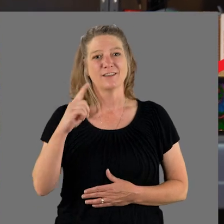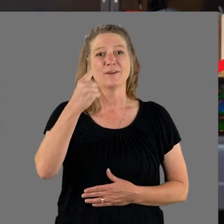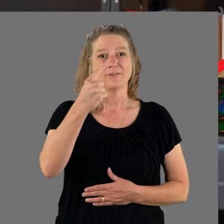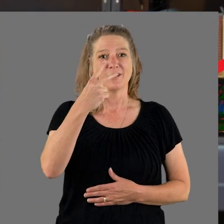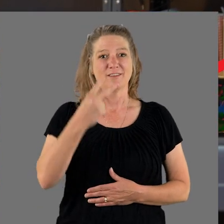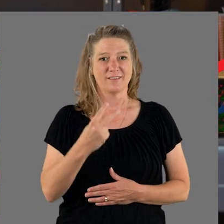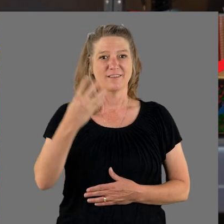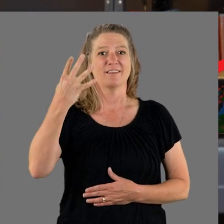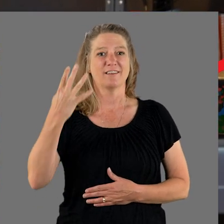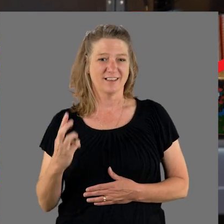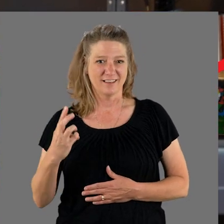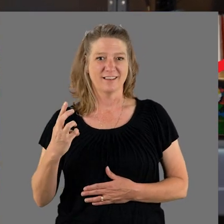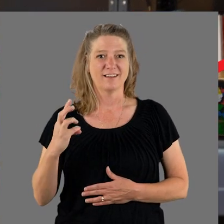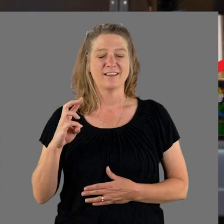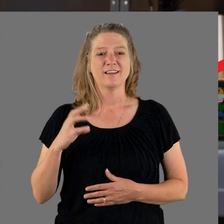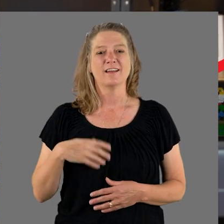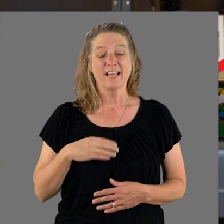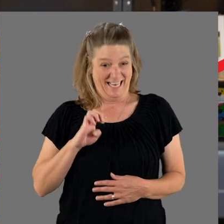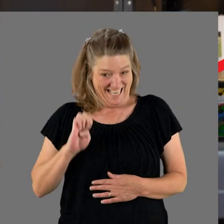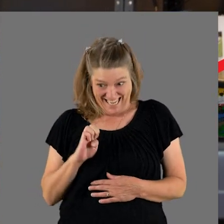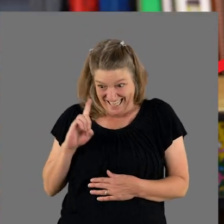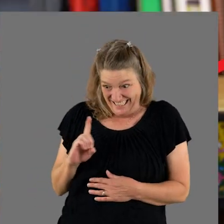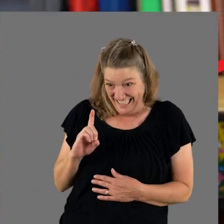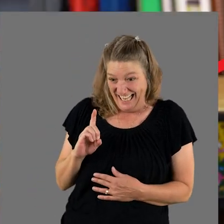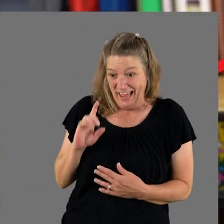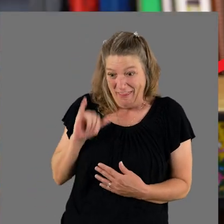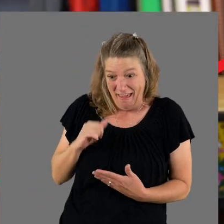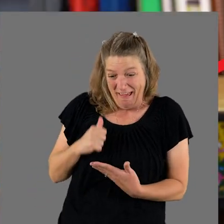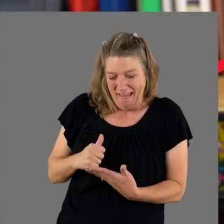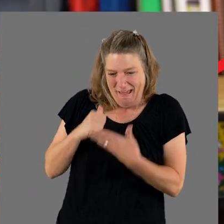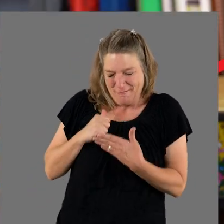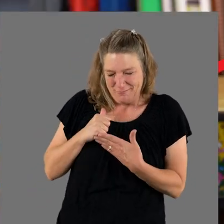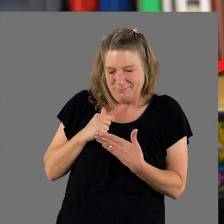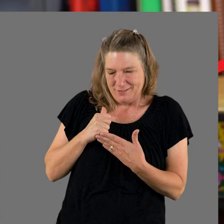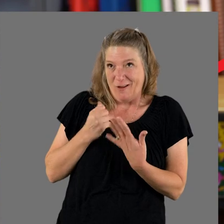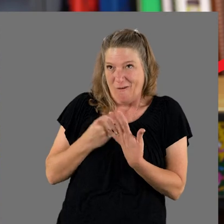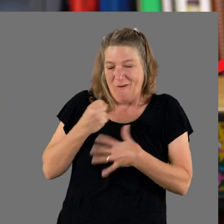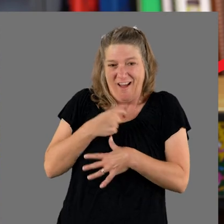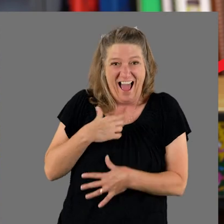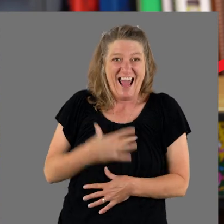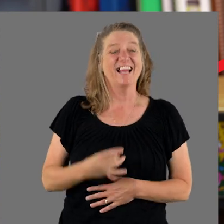one, two, four, six The E-D one helps me the most, and I like it.